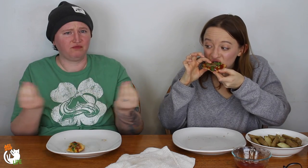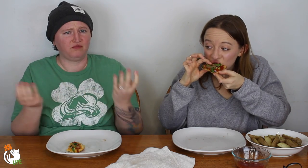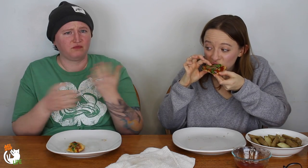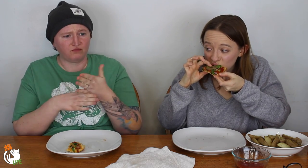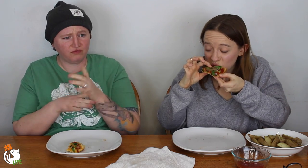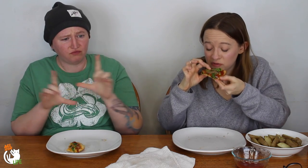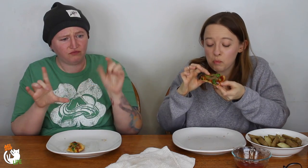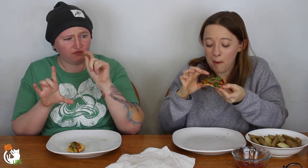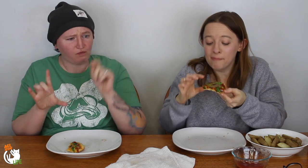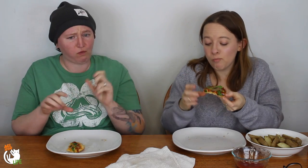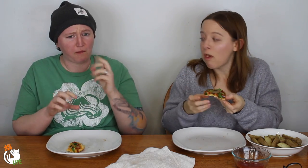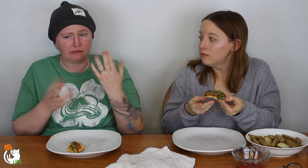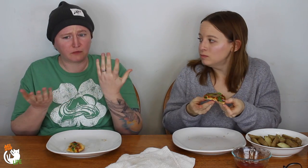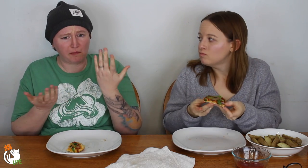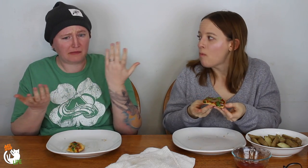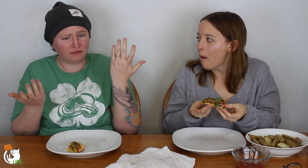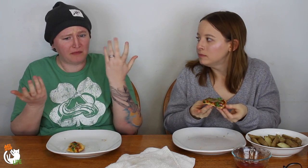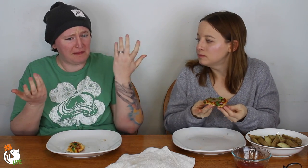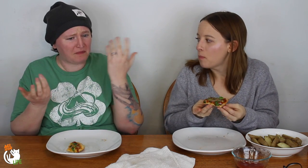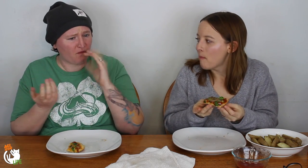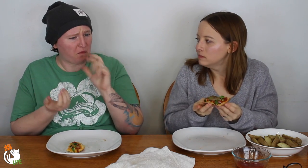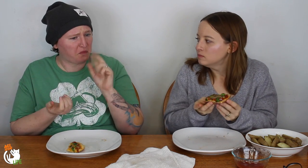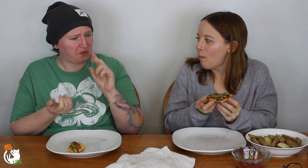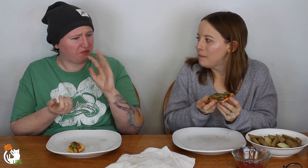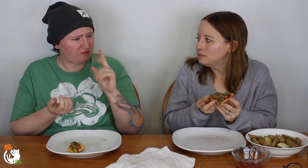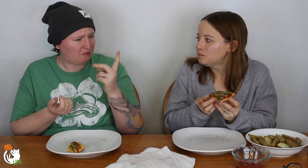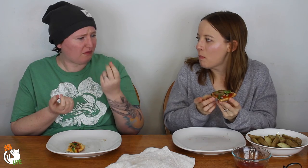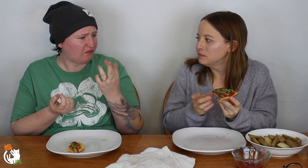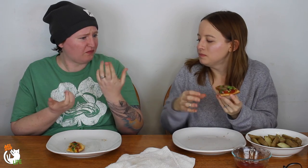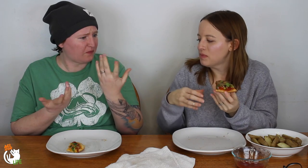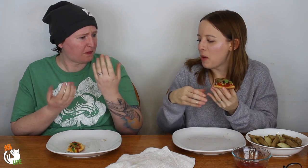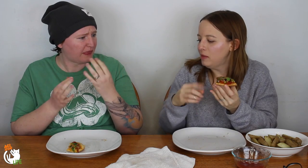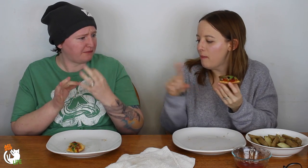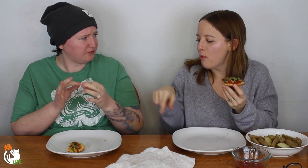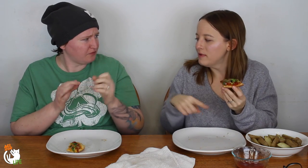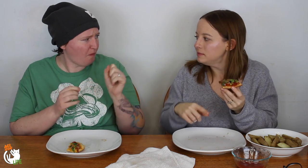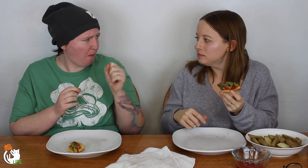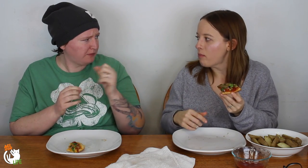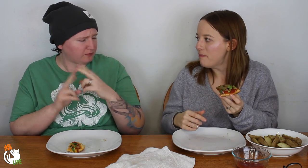They used simple materials, pieces of wood, or cardboard.